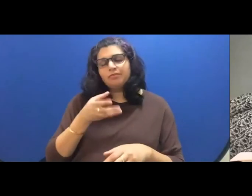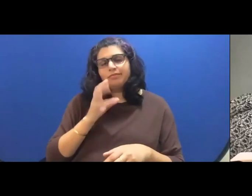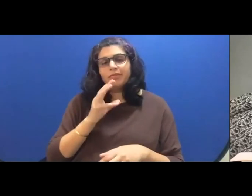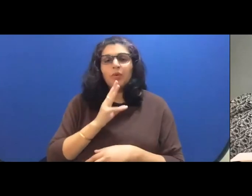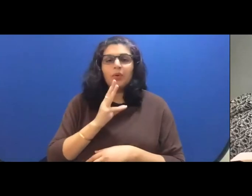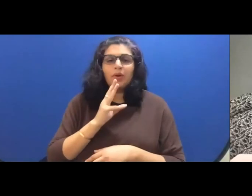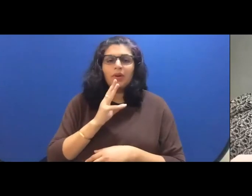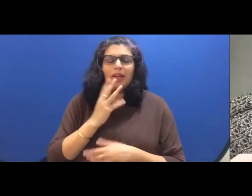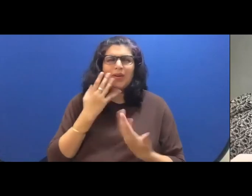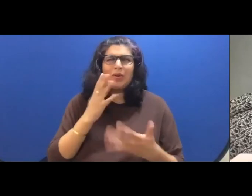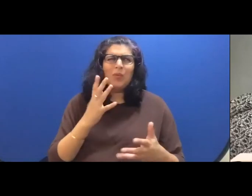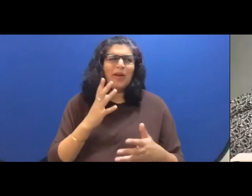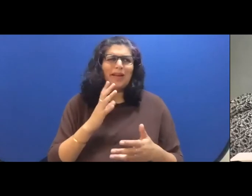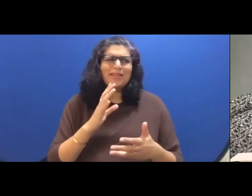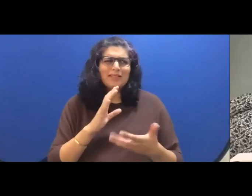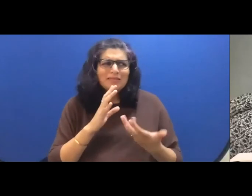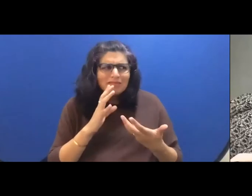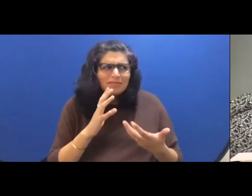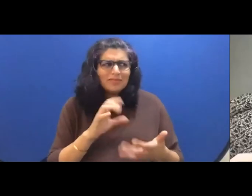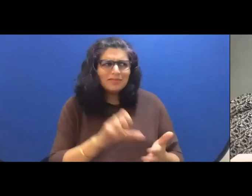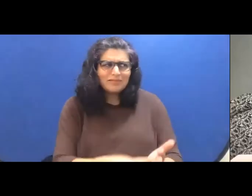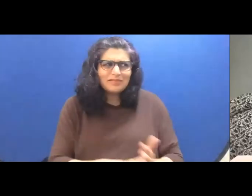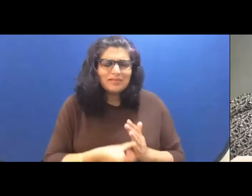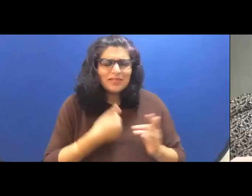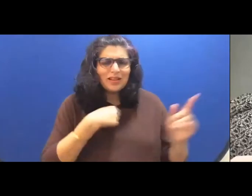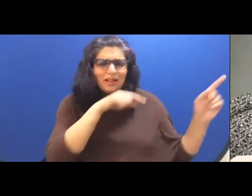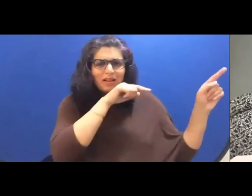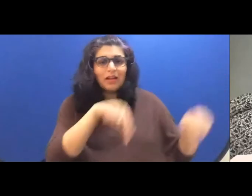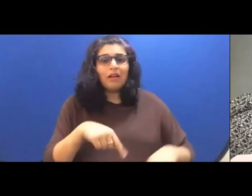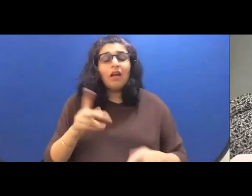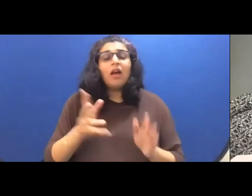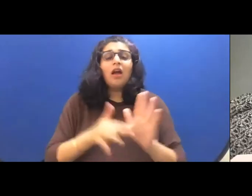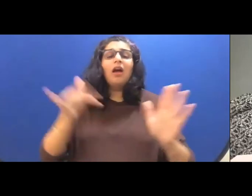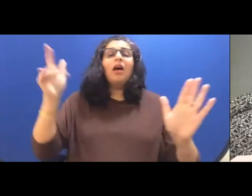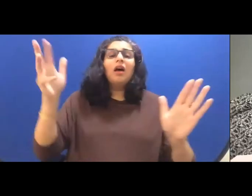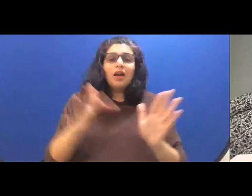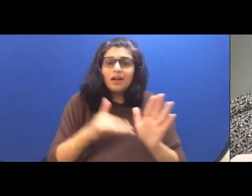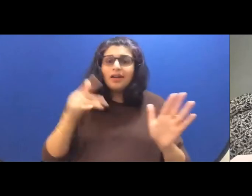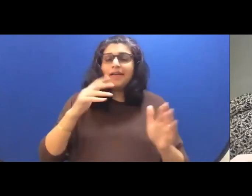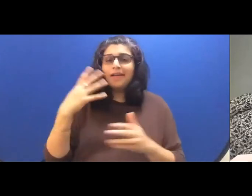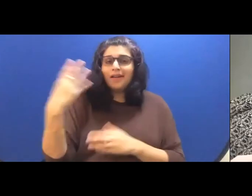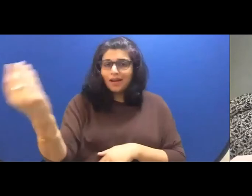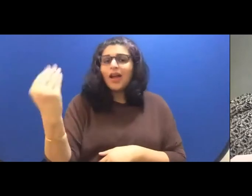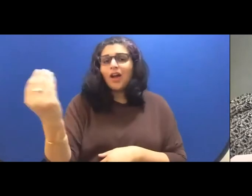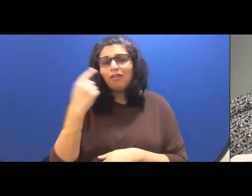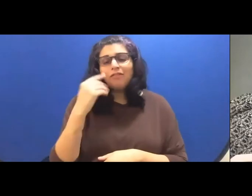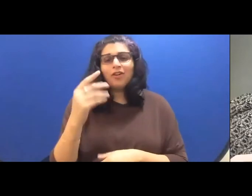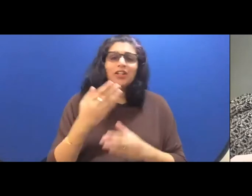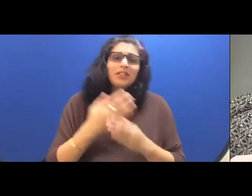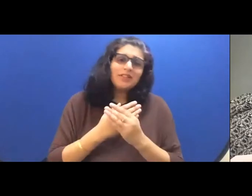DICOM we used to go out every so often for tacos or Italian food, but Ray only like to